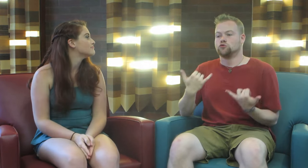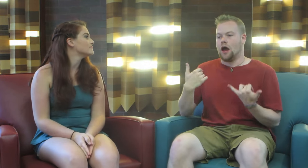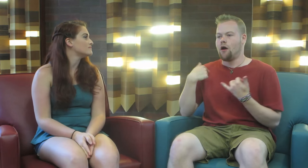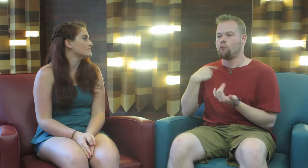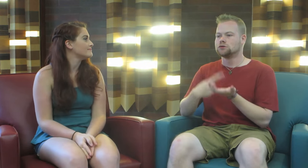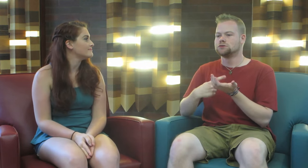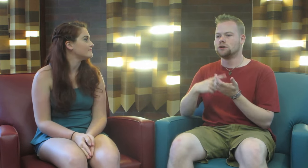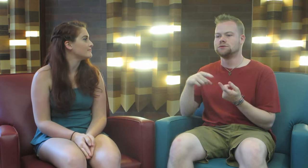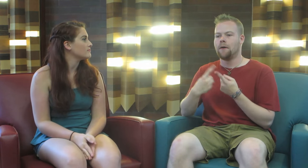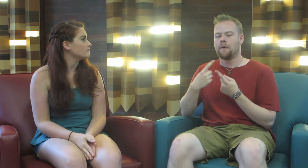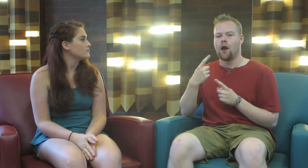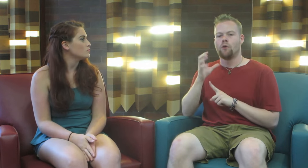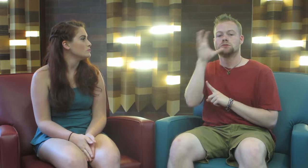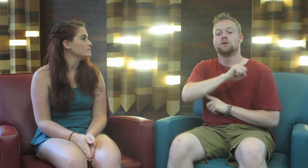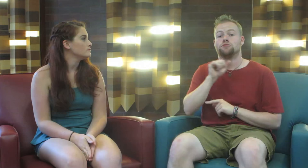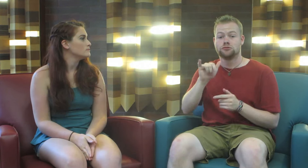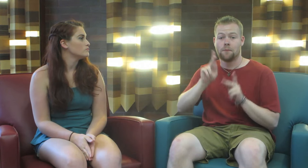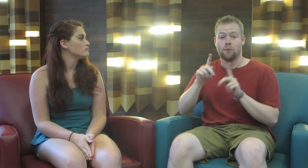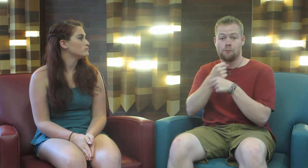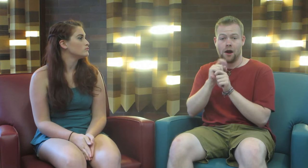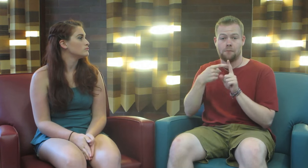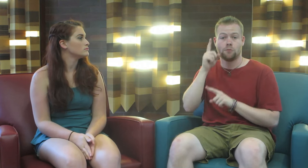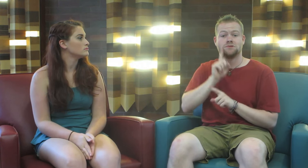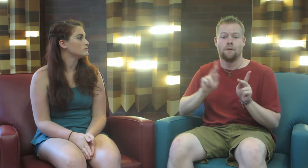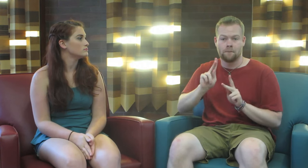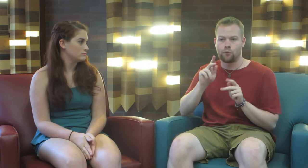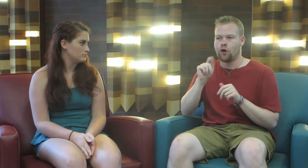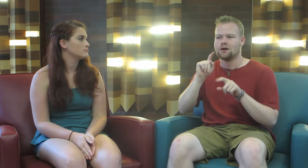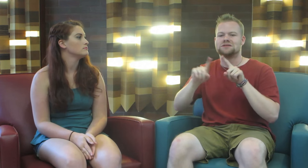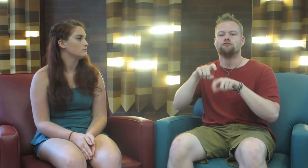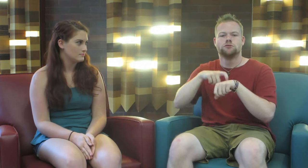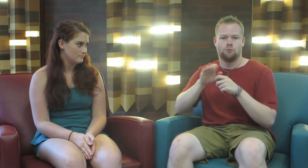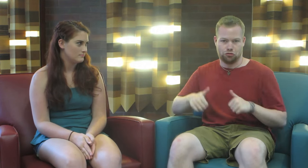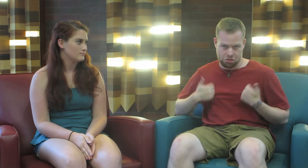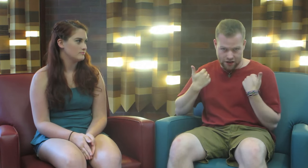R: Today, we’ll be discussing assumptions people make about deaf people at different times in their lives.